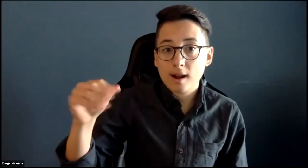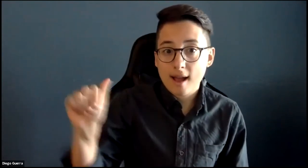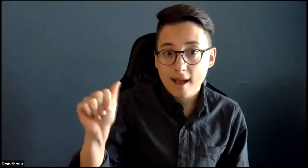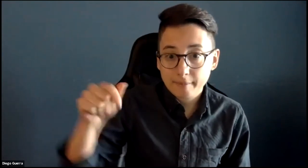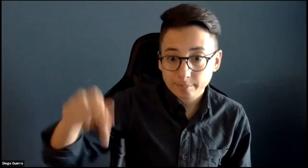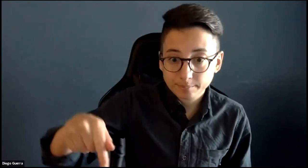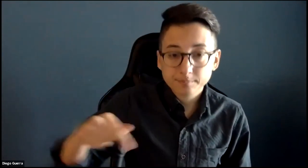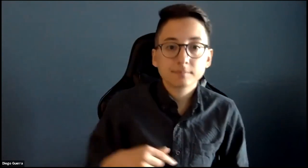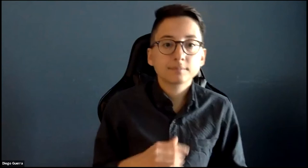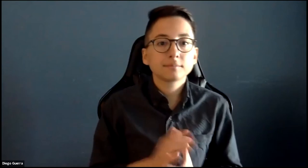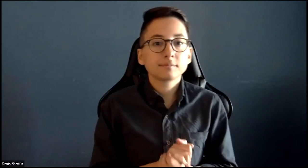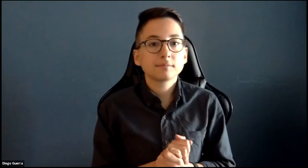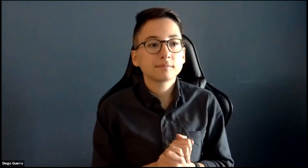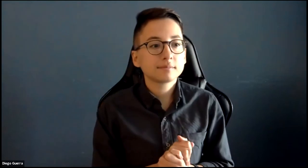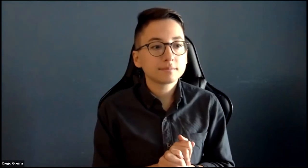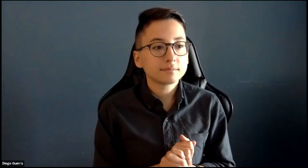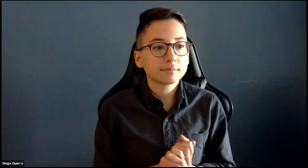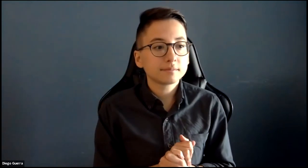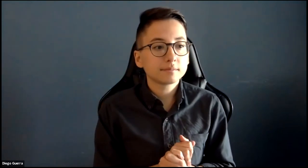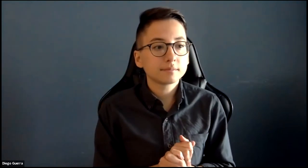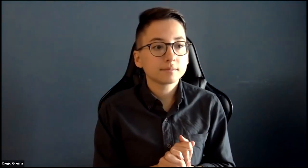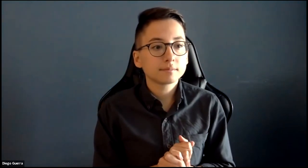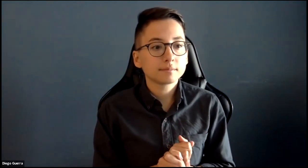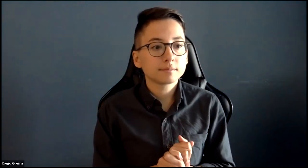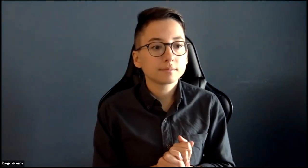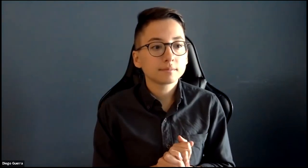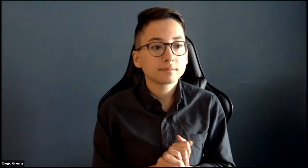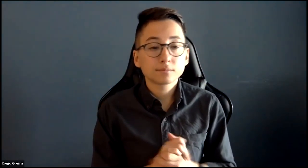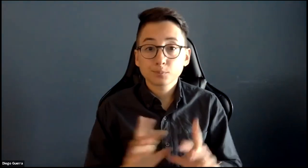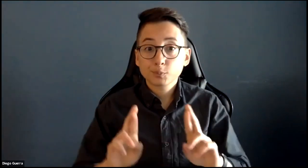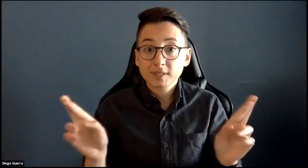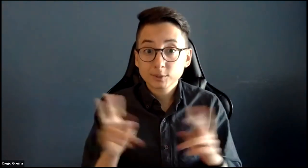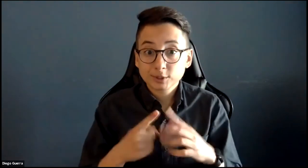free to use the Q&A feature at the bottom of your screen and submit those questions.